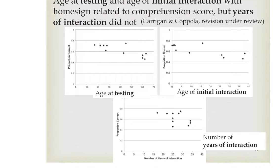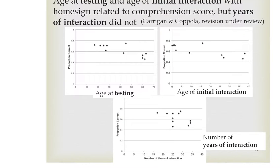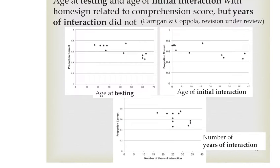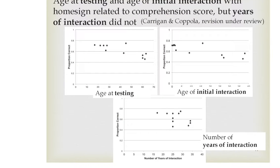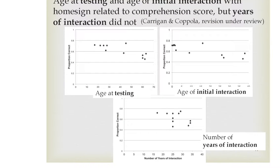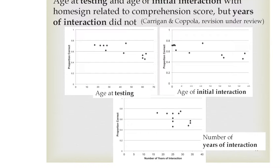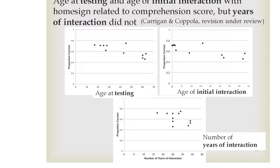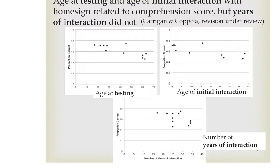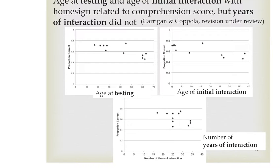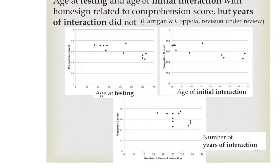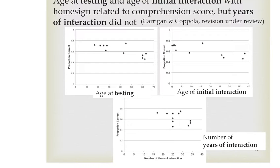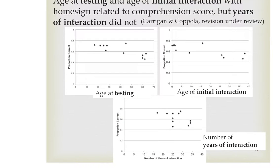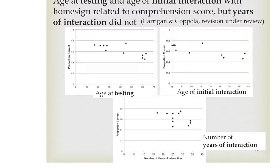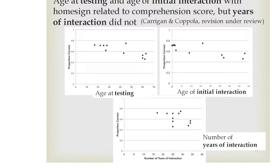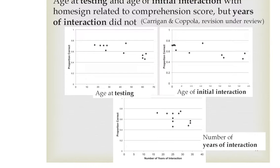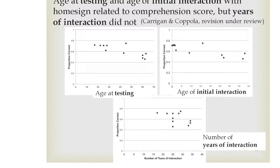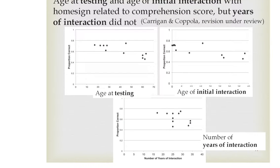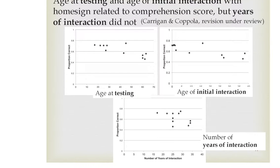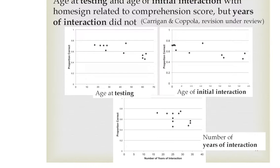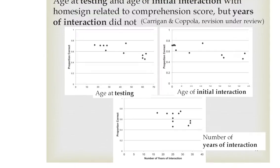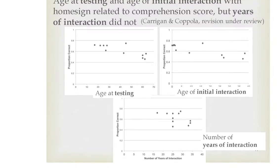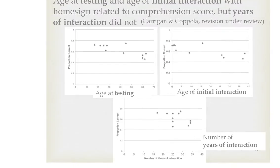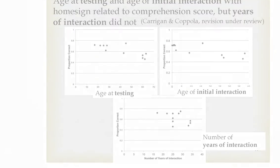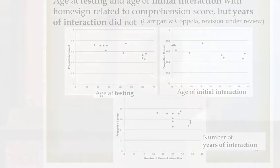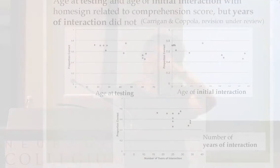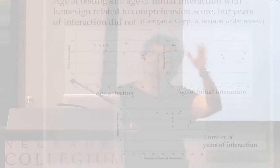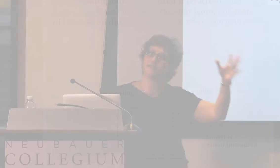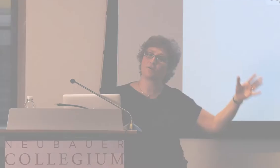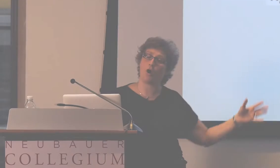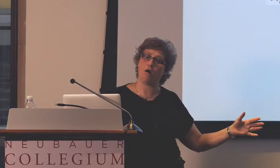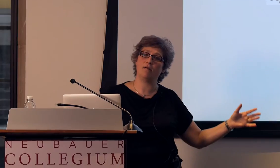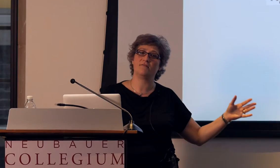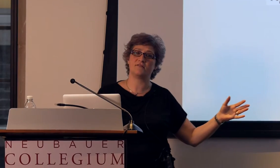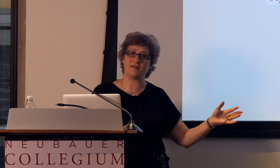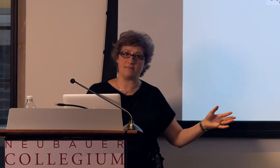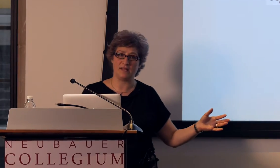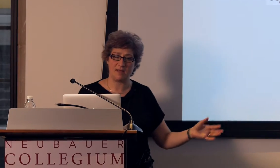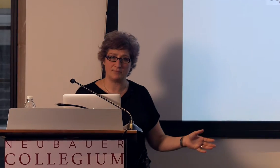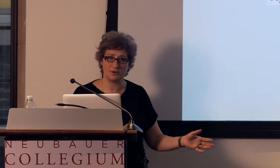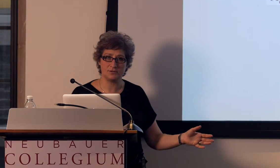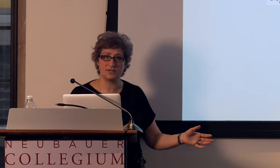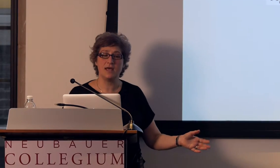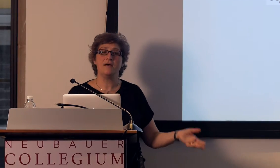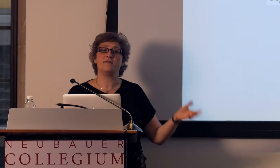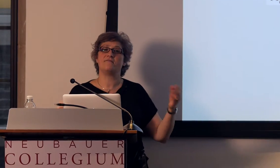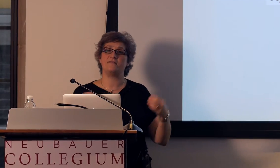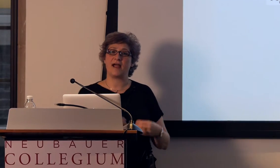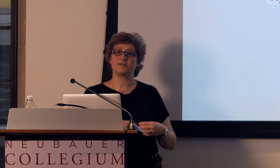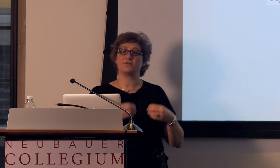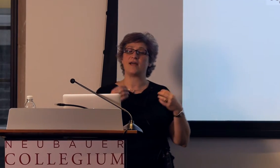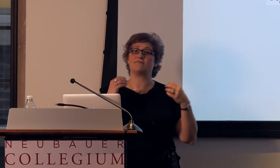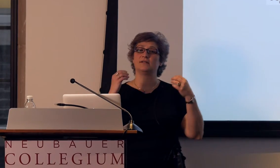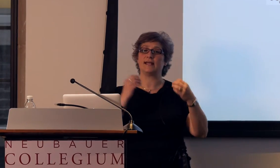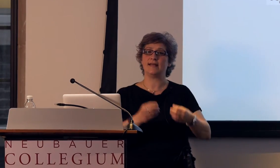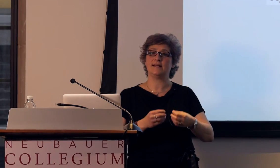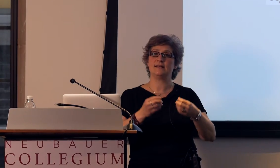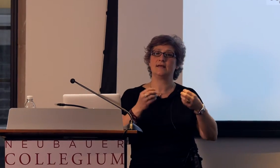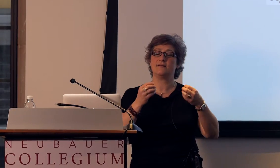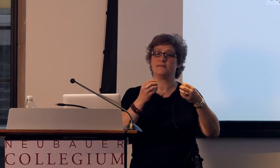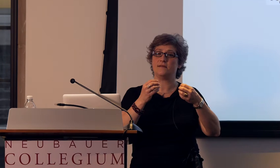I don't want to go through the charts here, I just want to point out that when you consider all of the family members, the factor that related